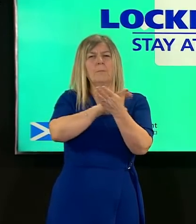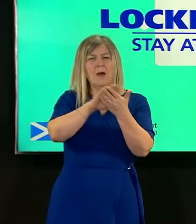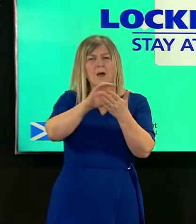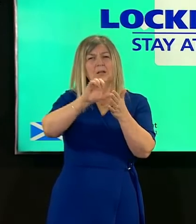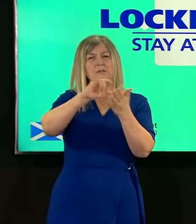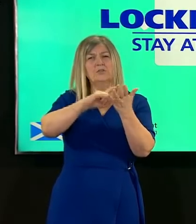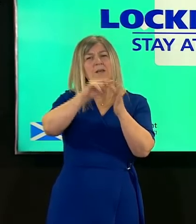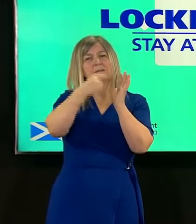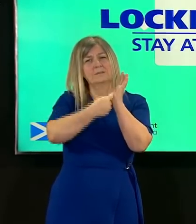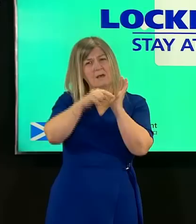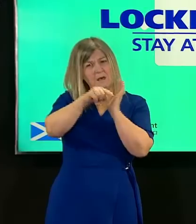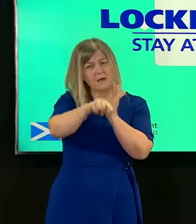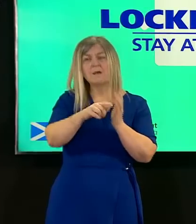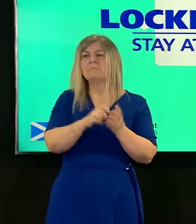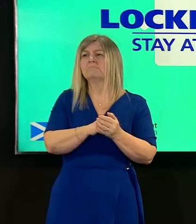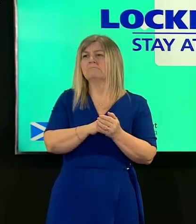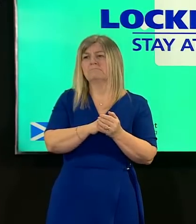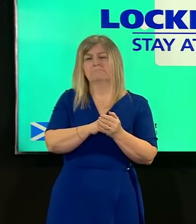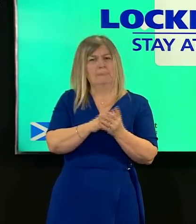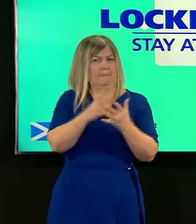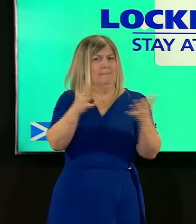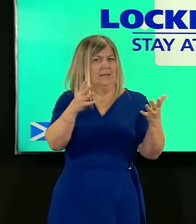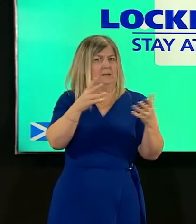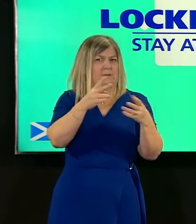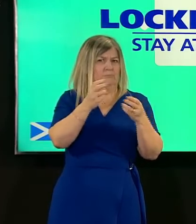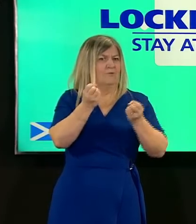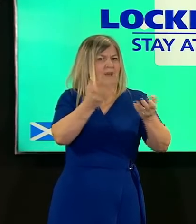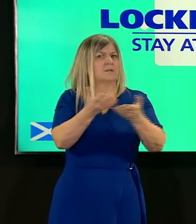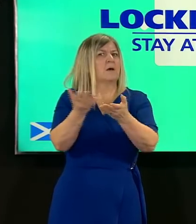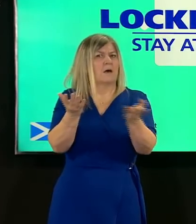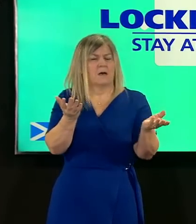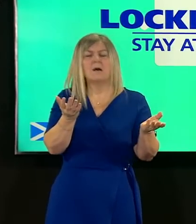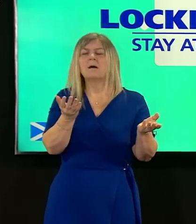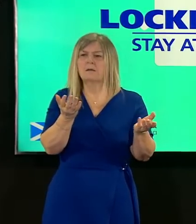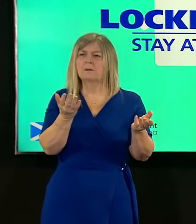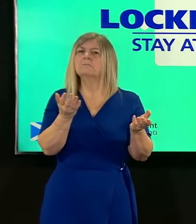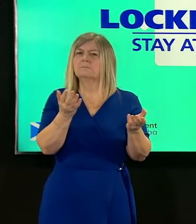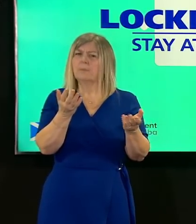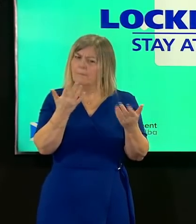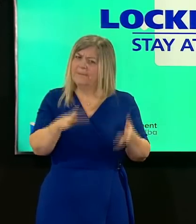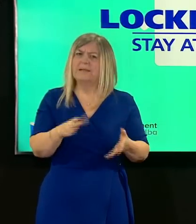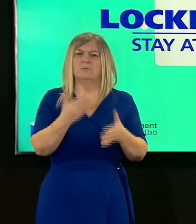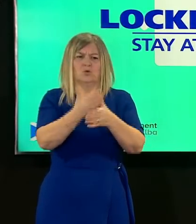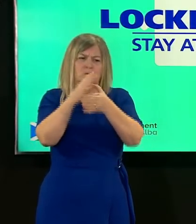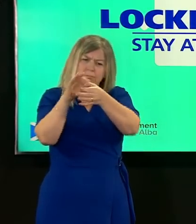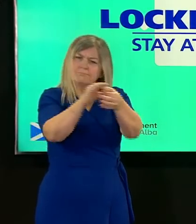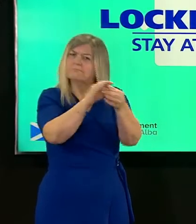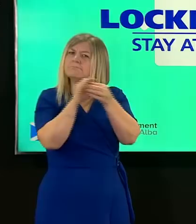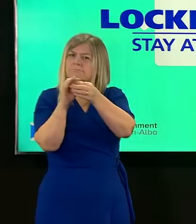important journey to open up our care homes with care to give residents and families the